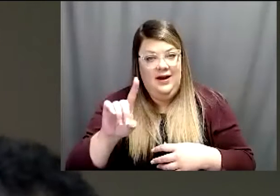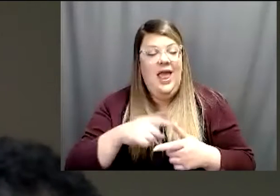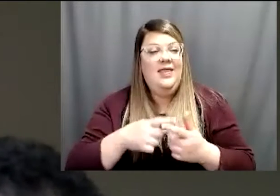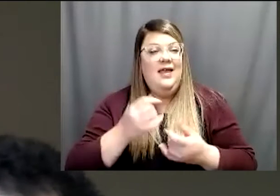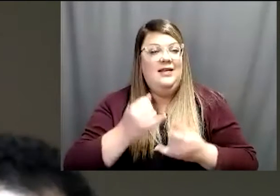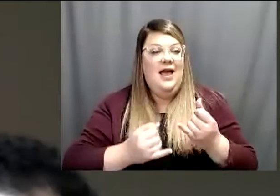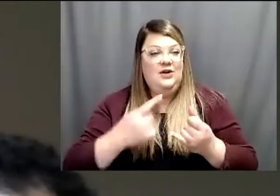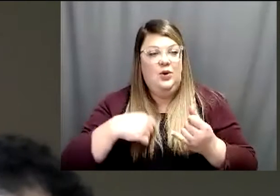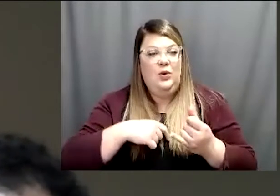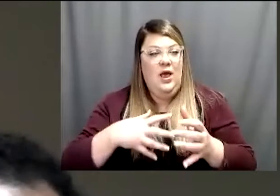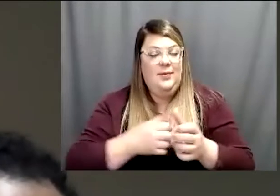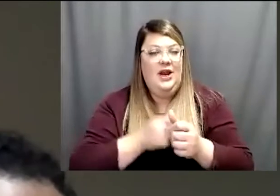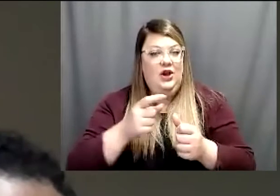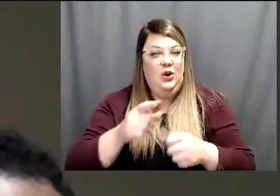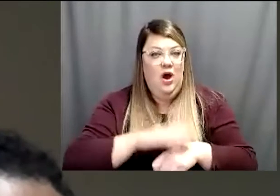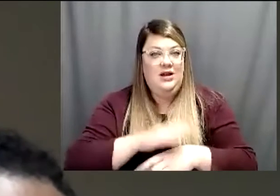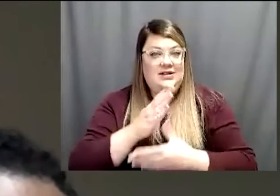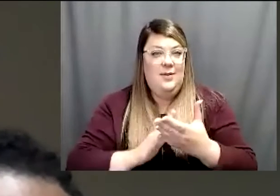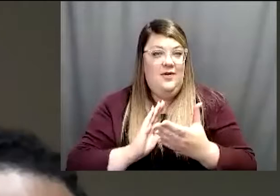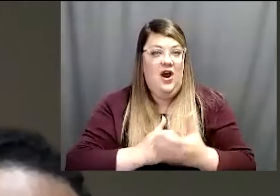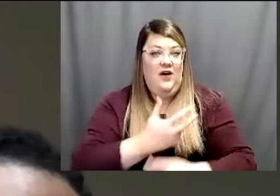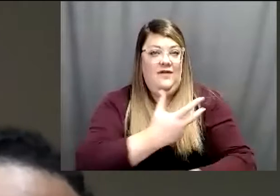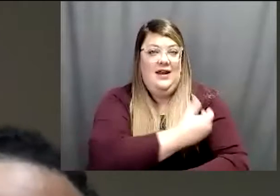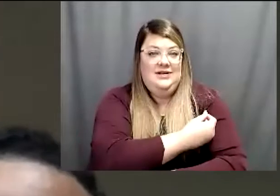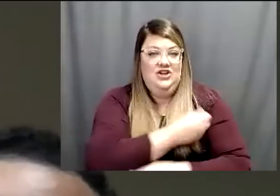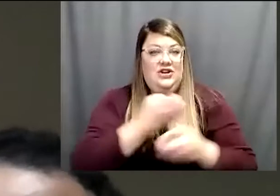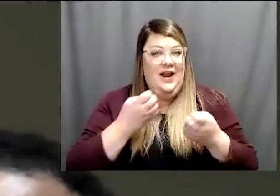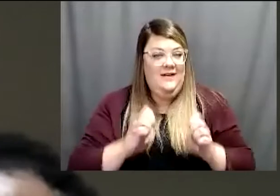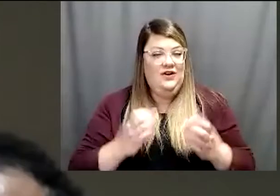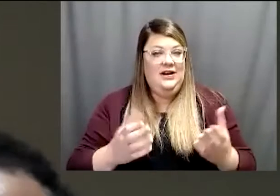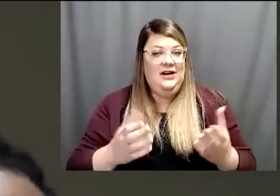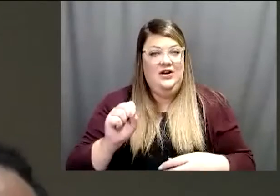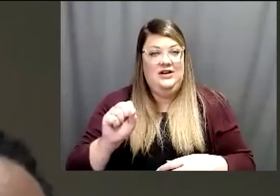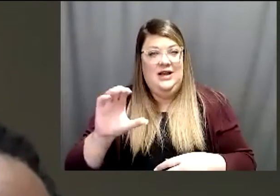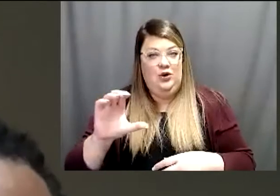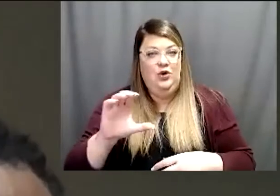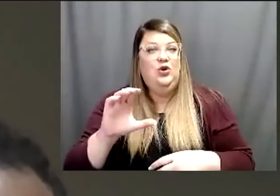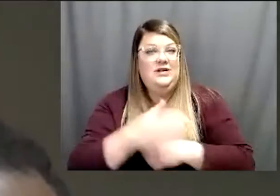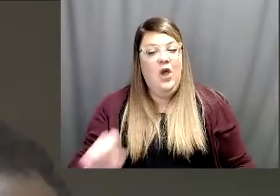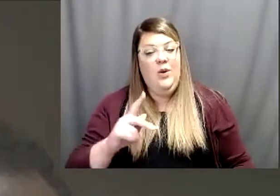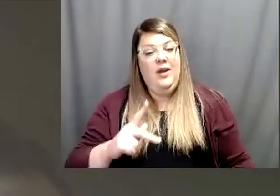on some of our vaccination efforts here in Santa Cruz county and also on the border. So,